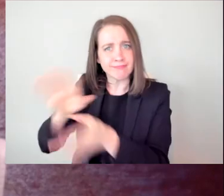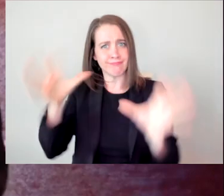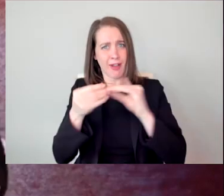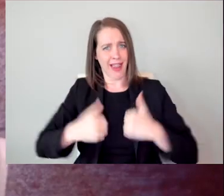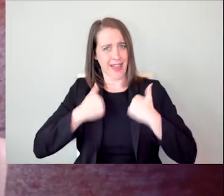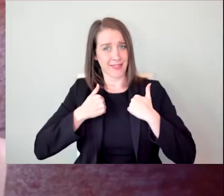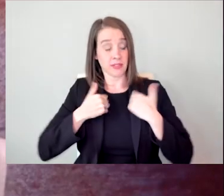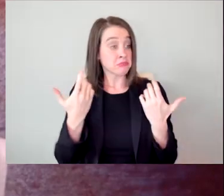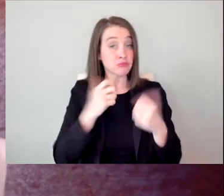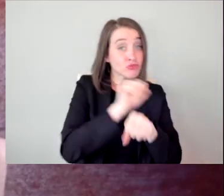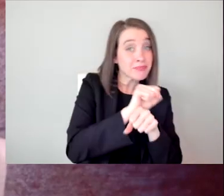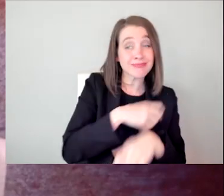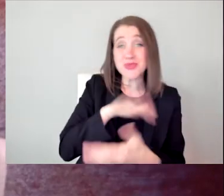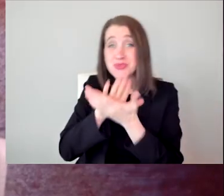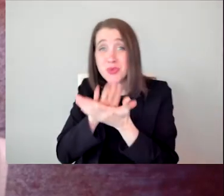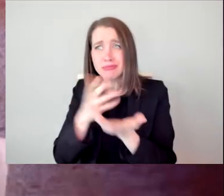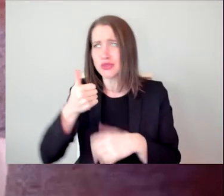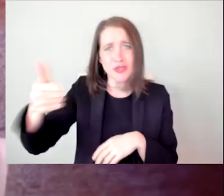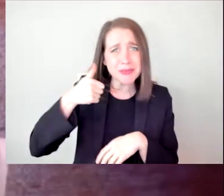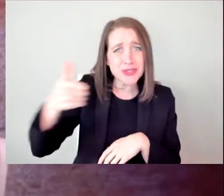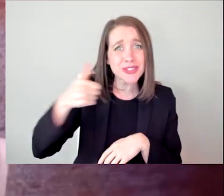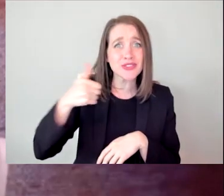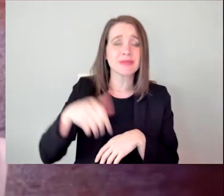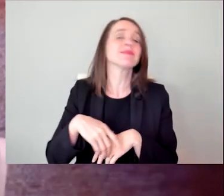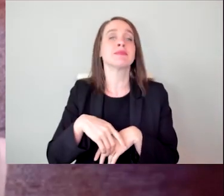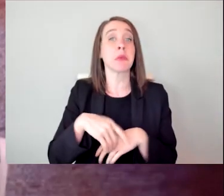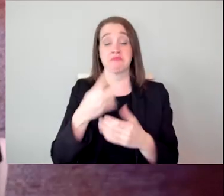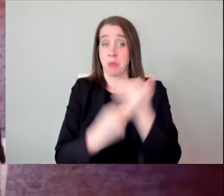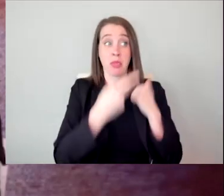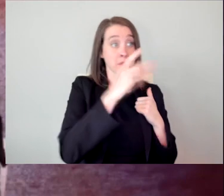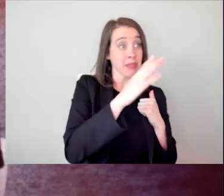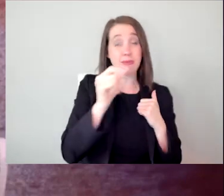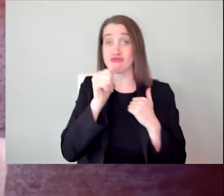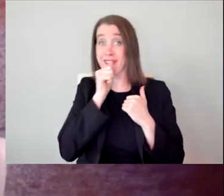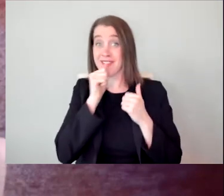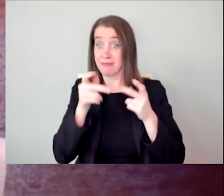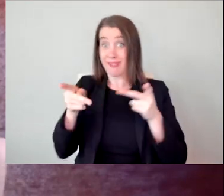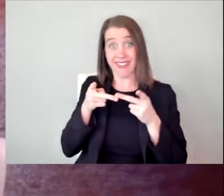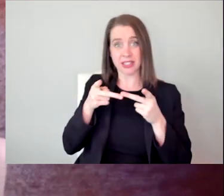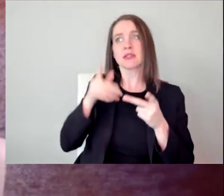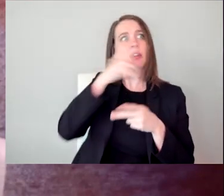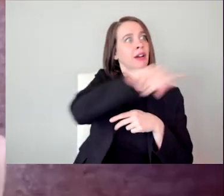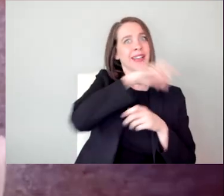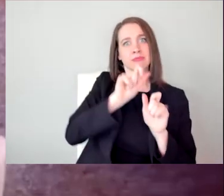including jobs, schools, transportation, and public and private places that are open to the general public.